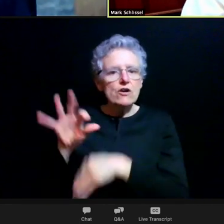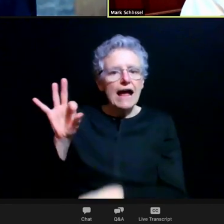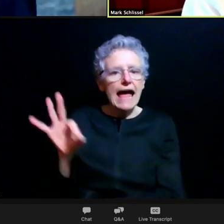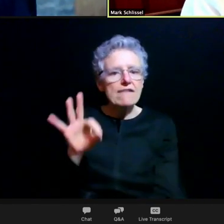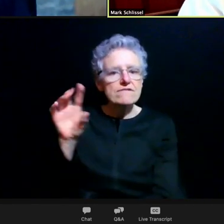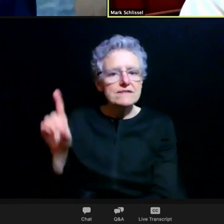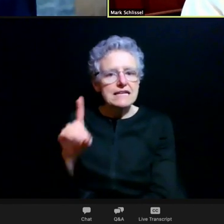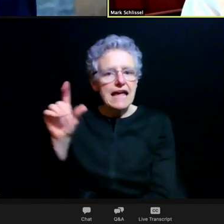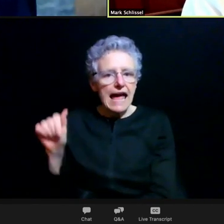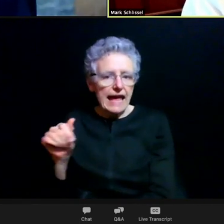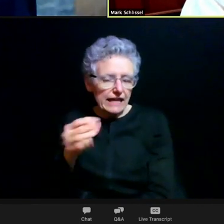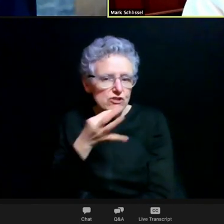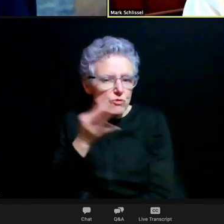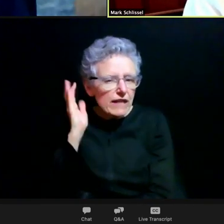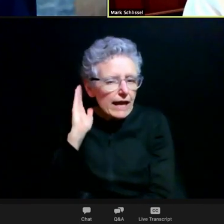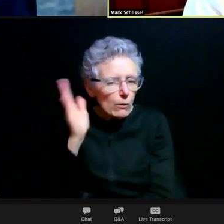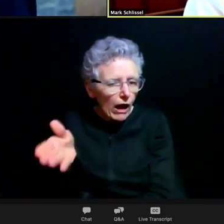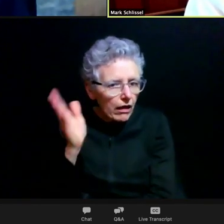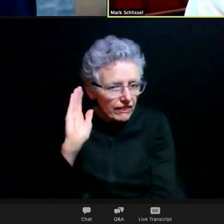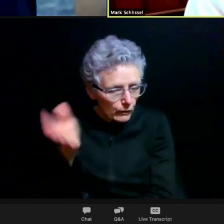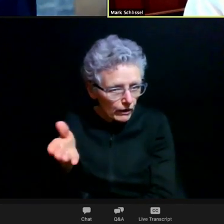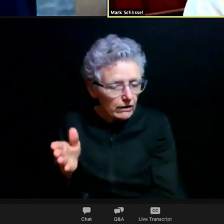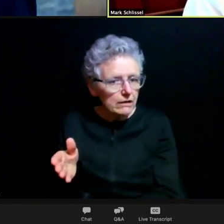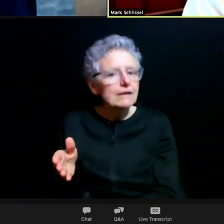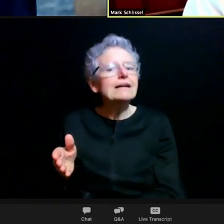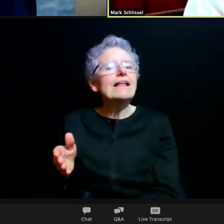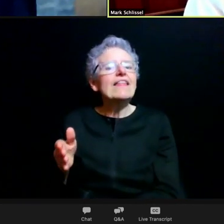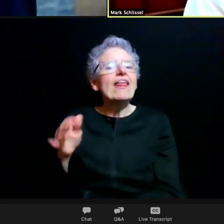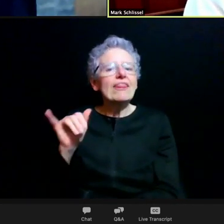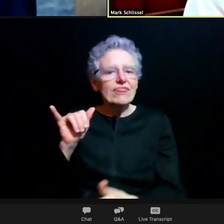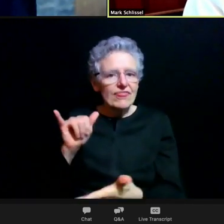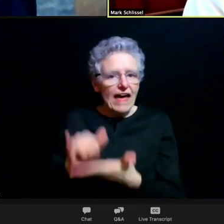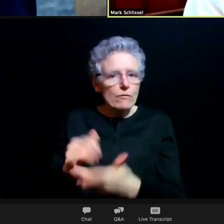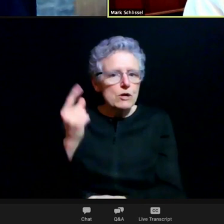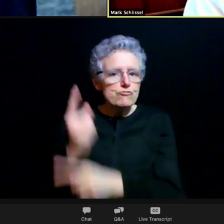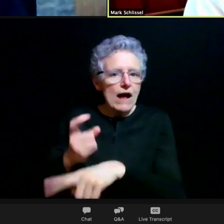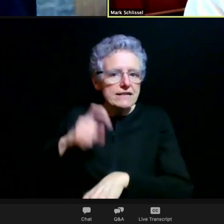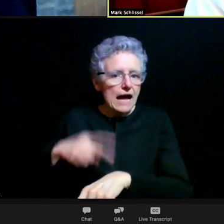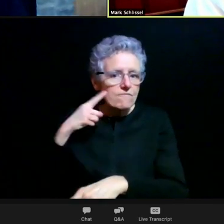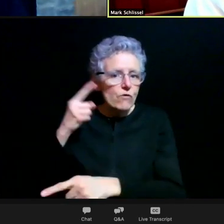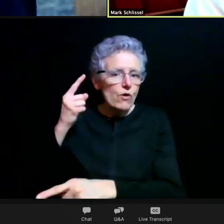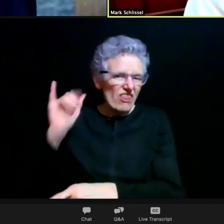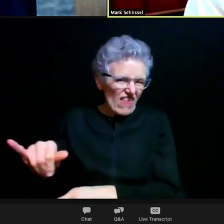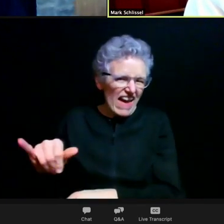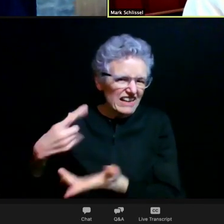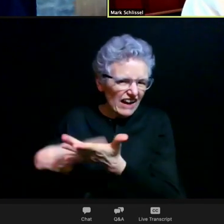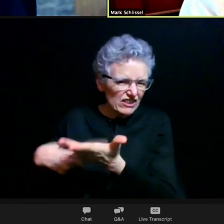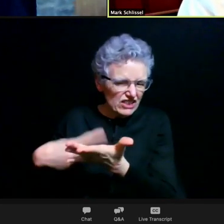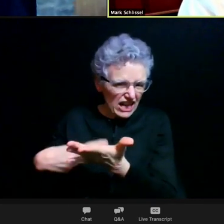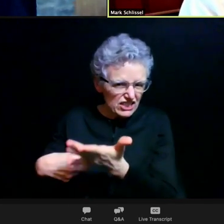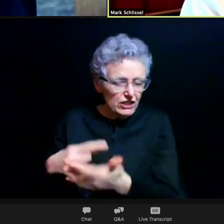I think that'll make the conversation more right to have. Right now since there's less vaccine